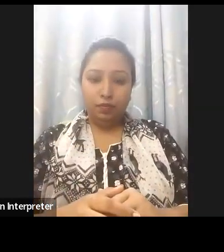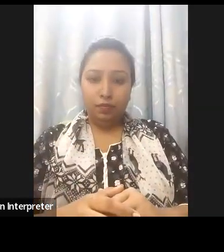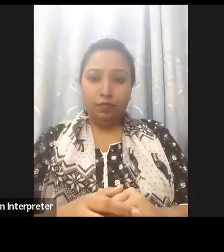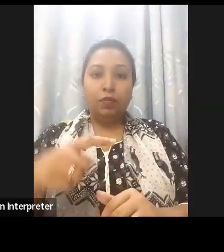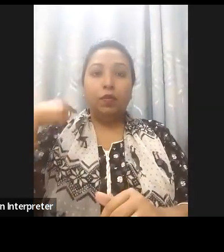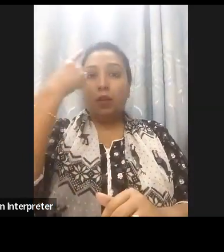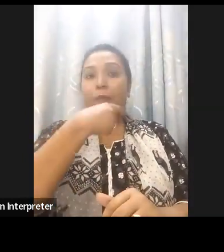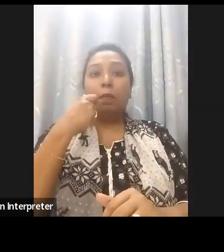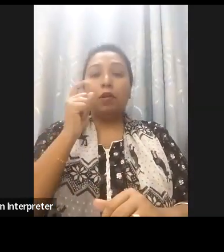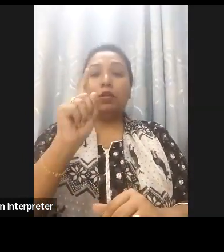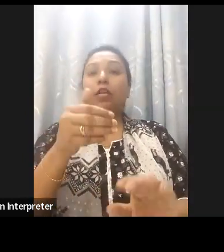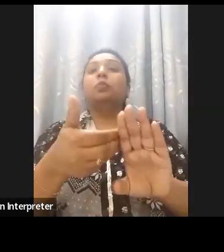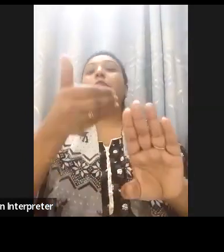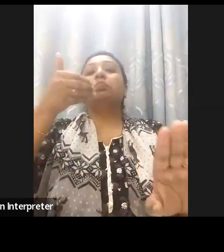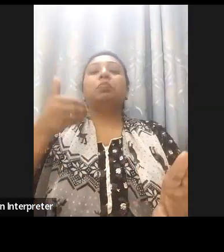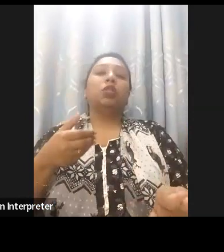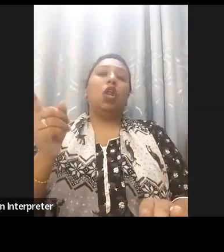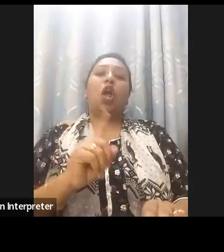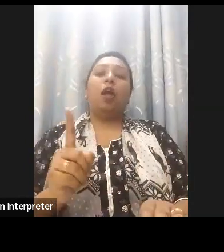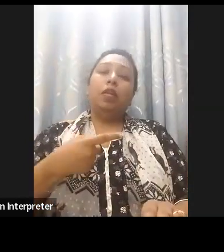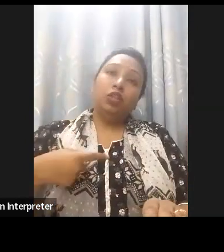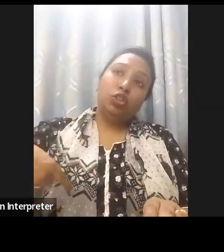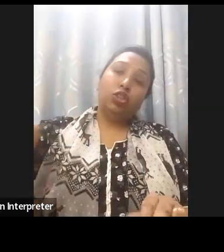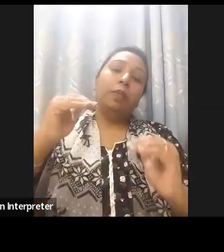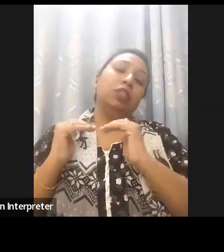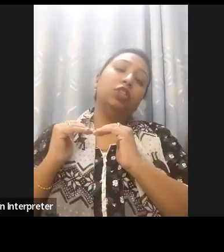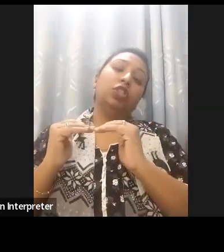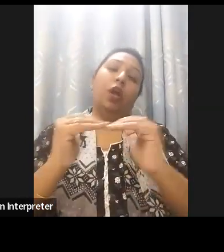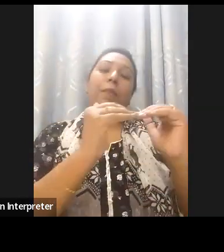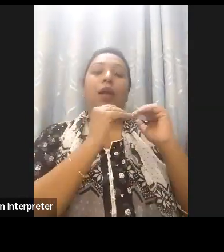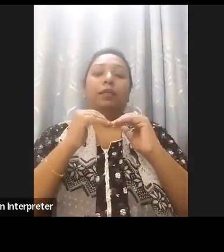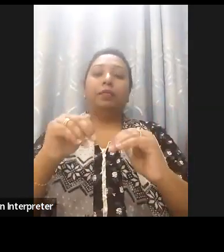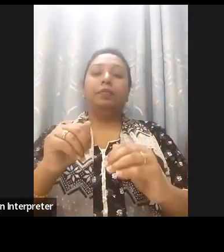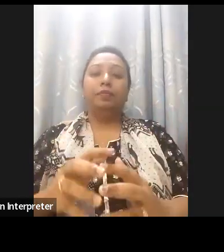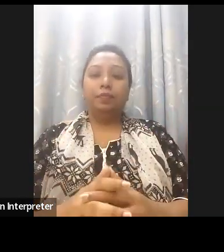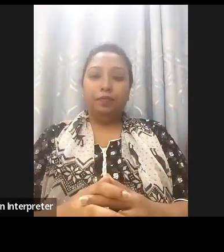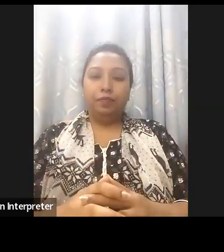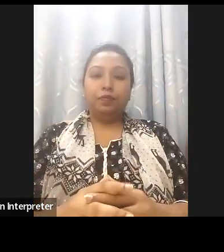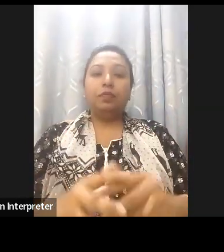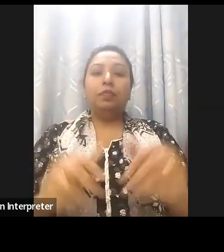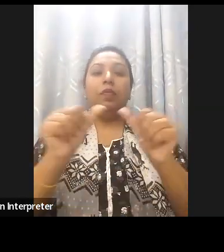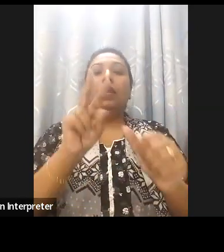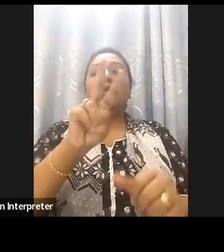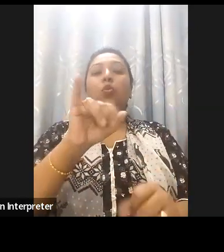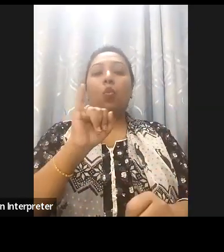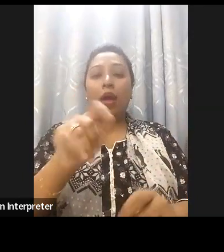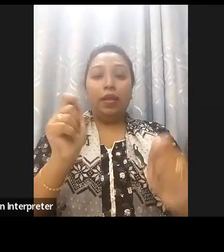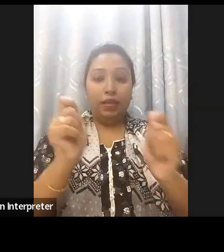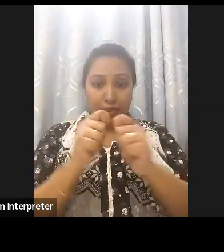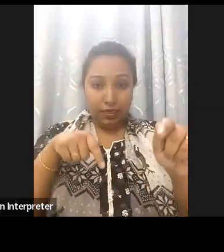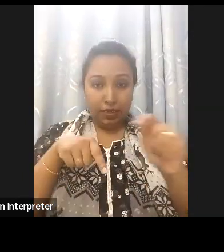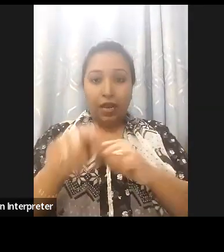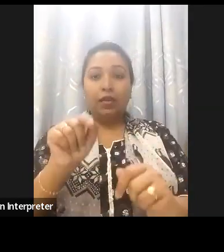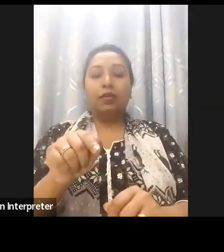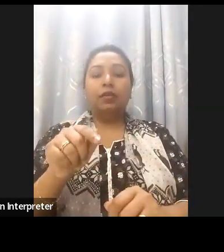the digital realm. As part of a2i services for inclusive citizenship, we have taken concrete steps